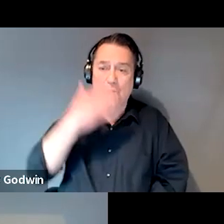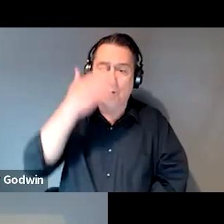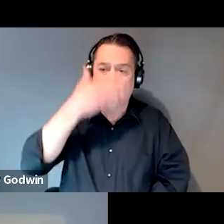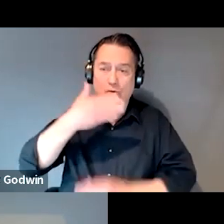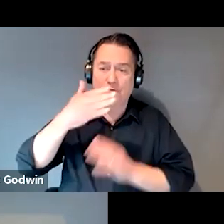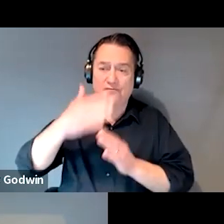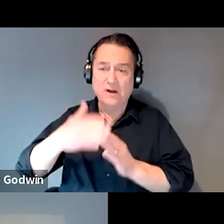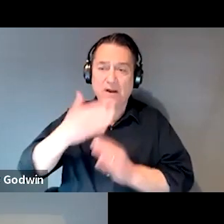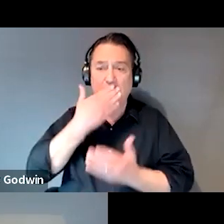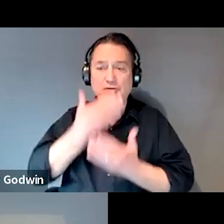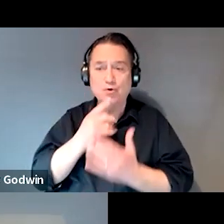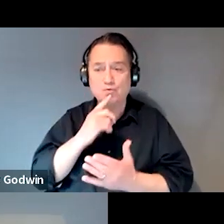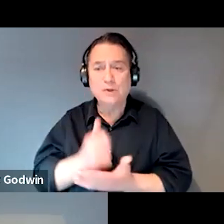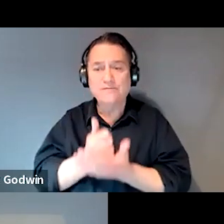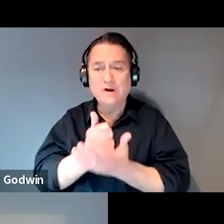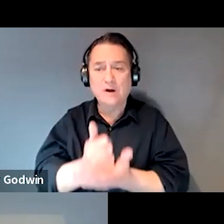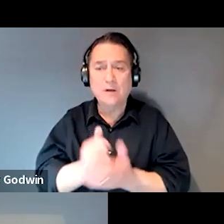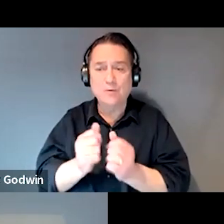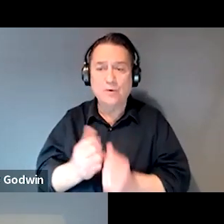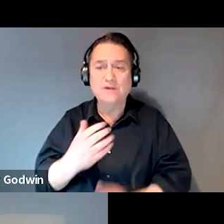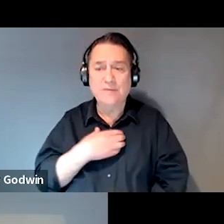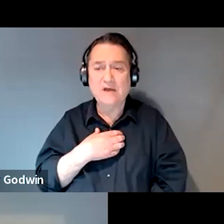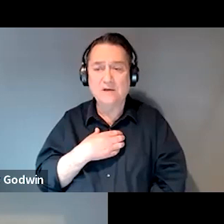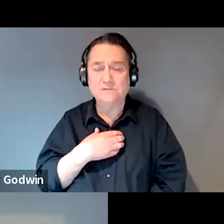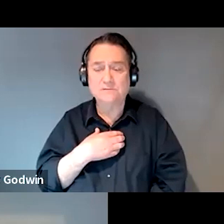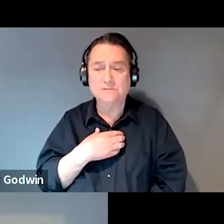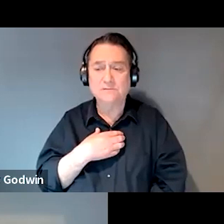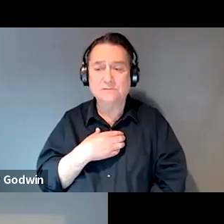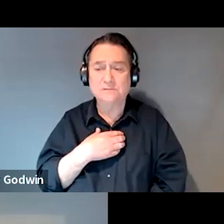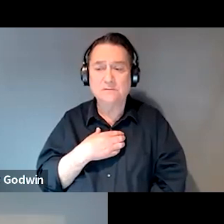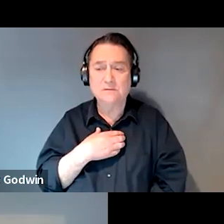It's very helpful with appeals because it's going